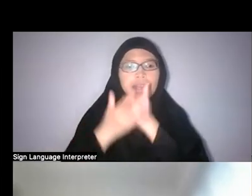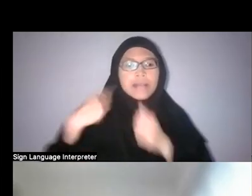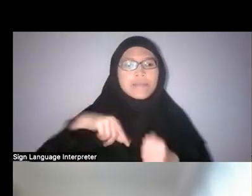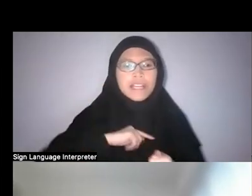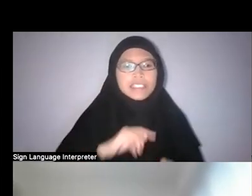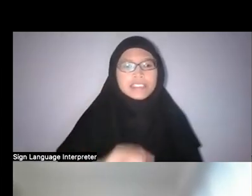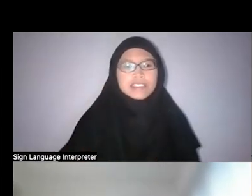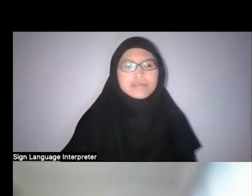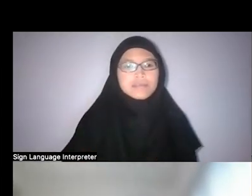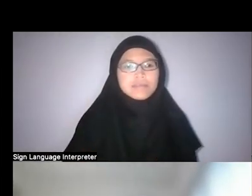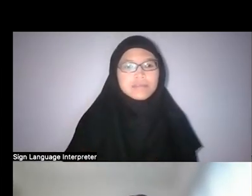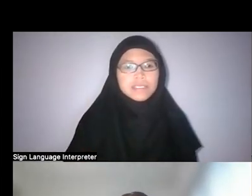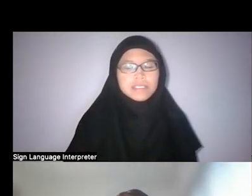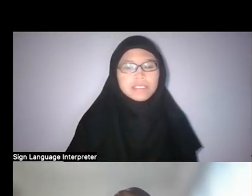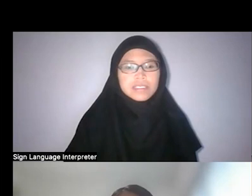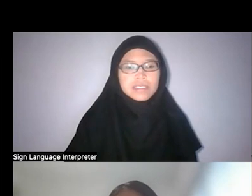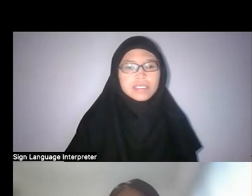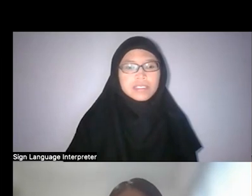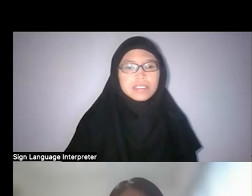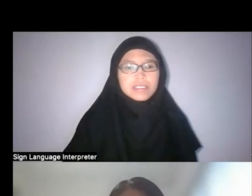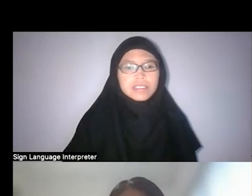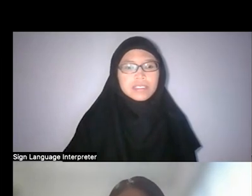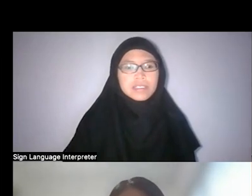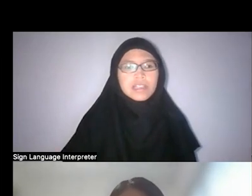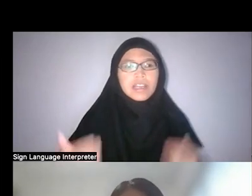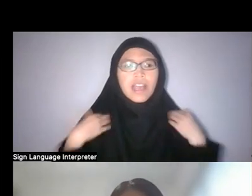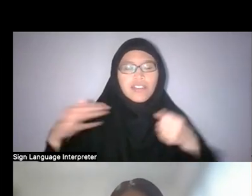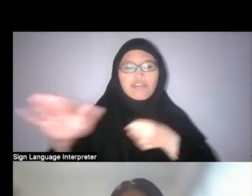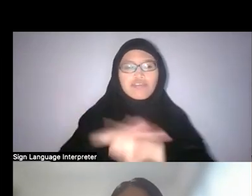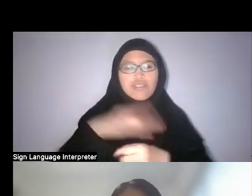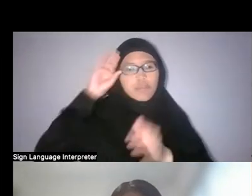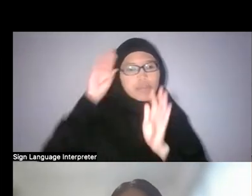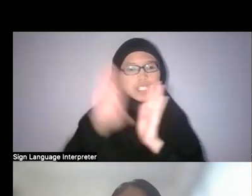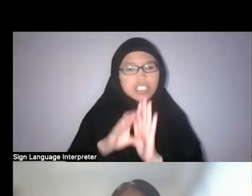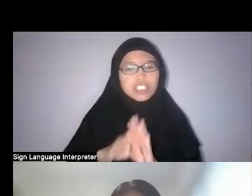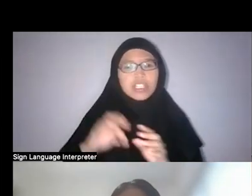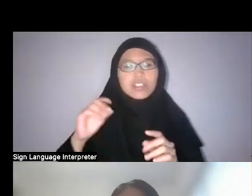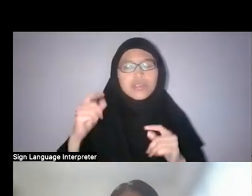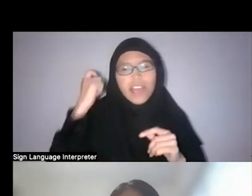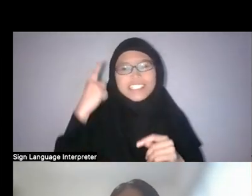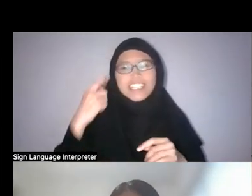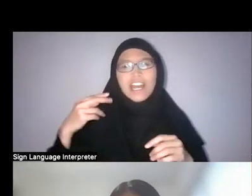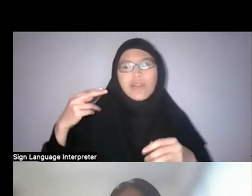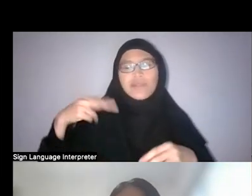have a fuller picture to understand our history of science, really.